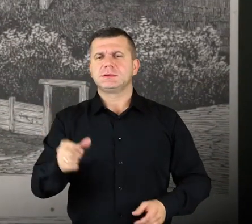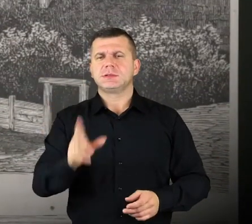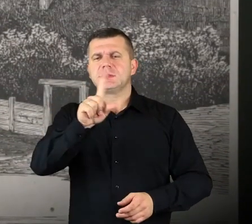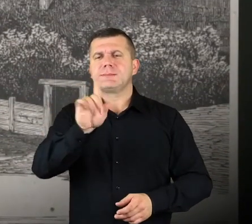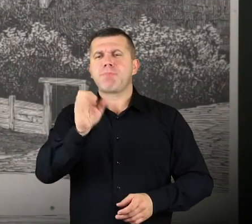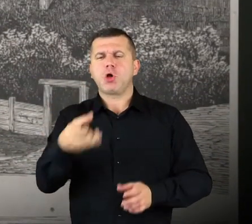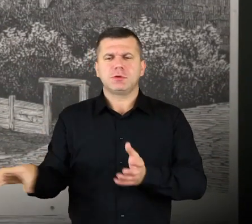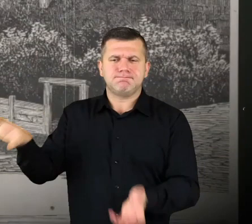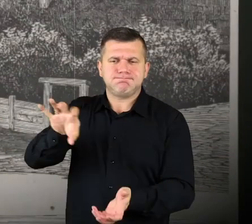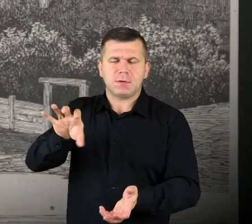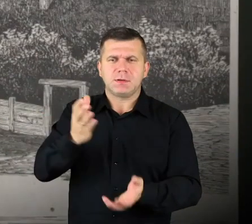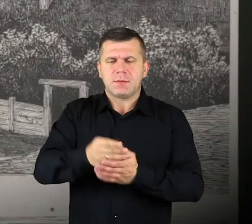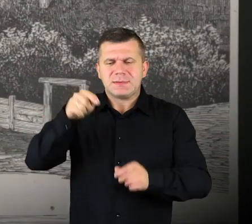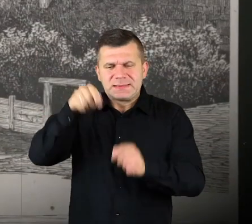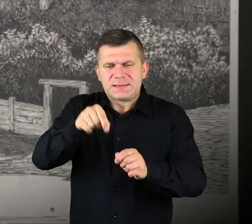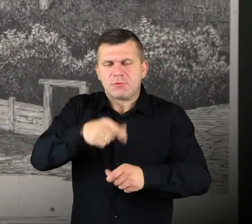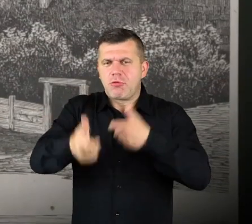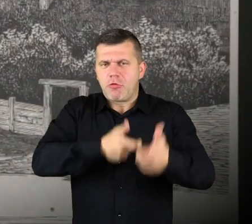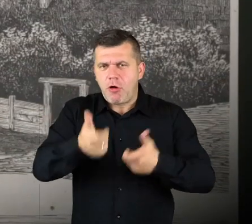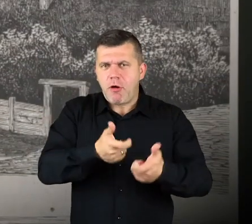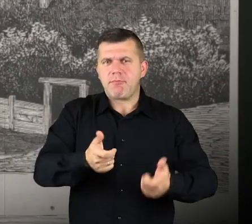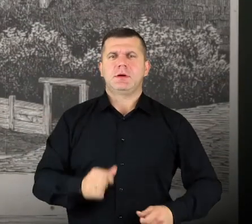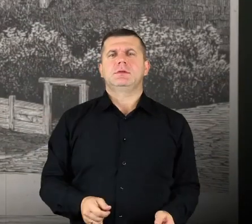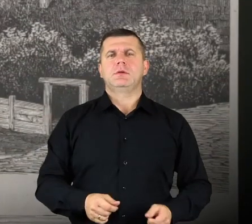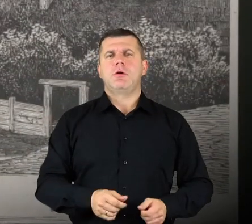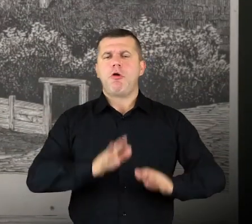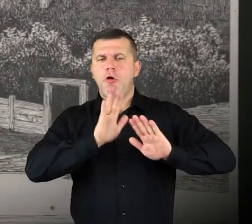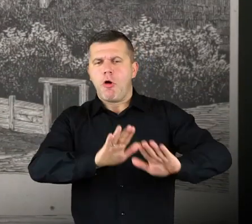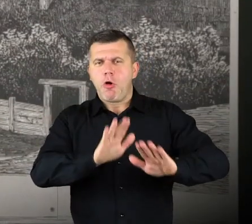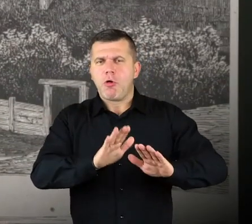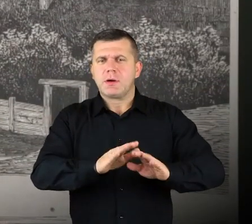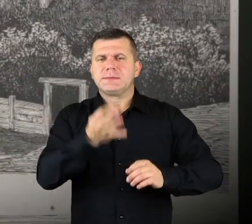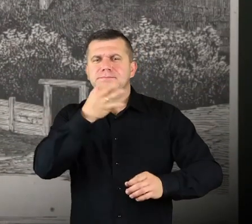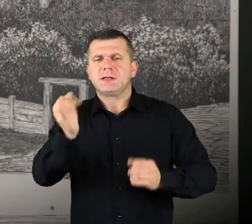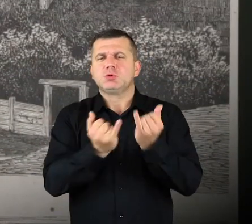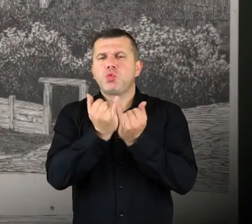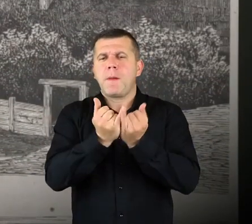in bulk, with just some small poles in it (“stroisz”), and covered with straw mats.